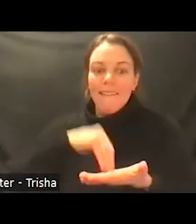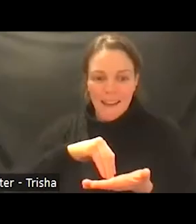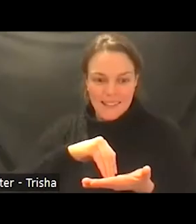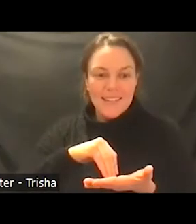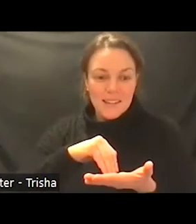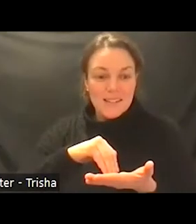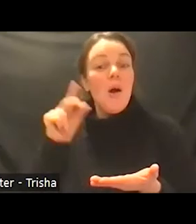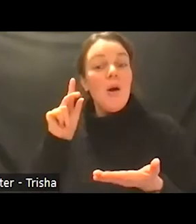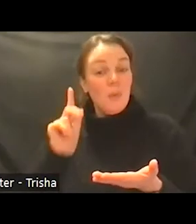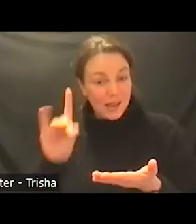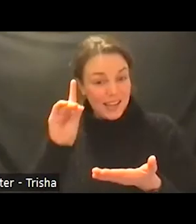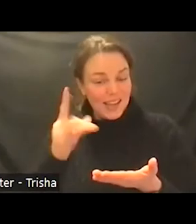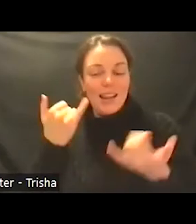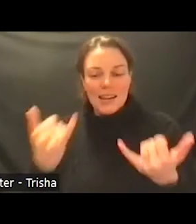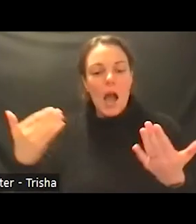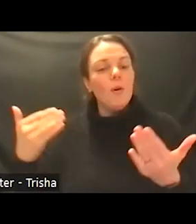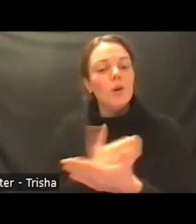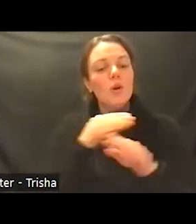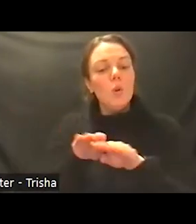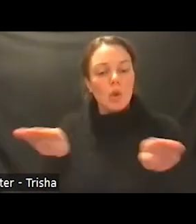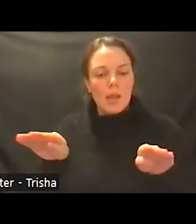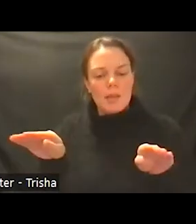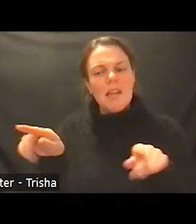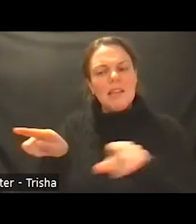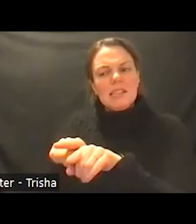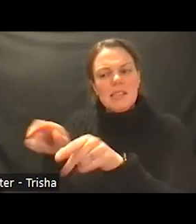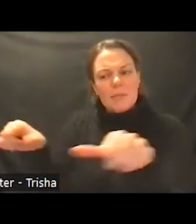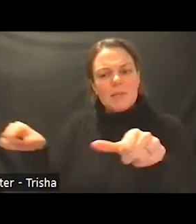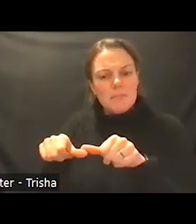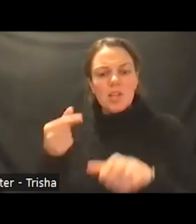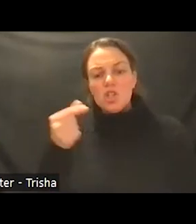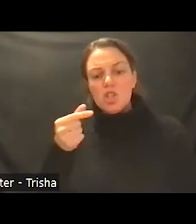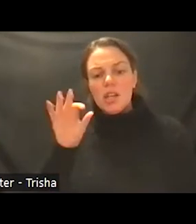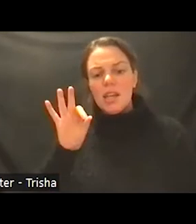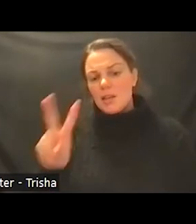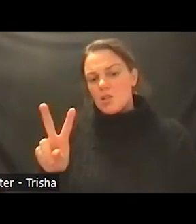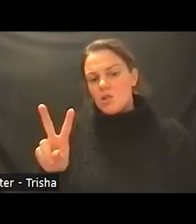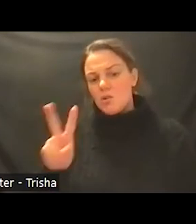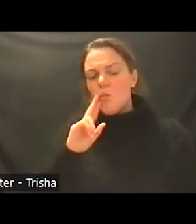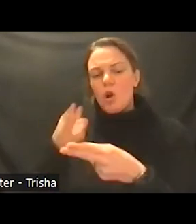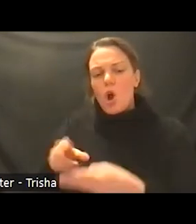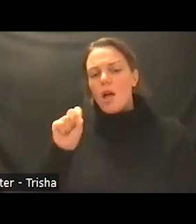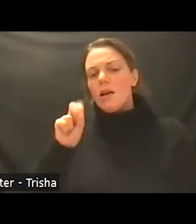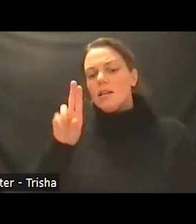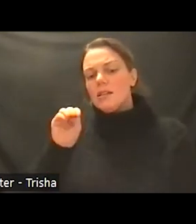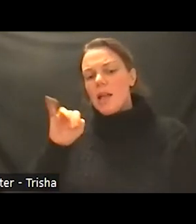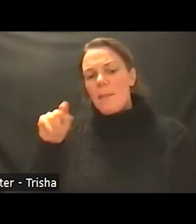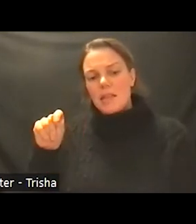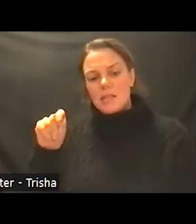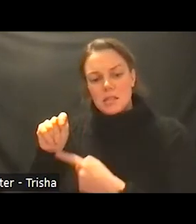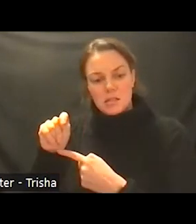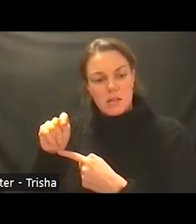a new unit in the same site called g92 or summit the summit unit is organized in a way that it